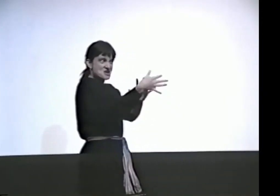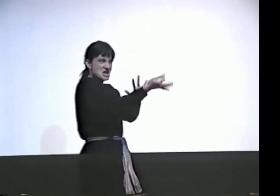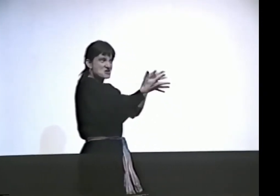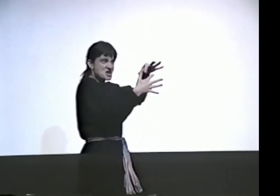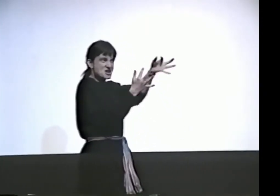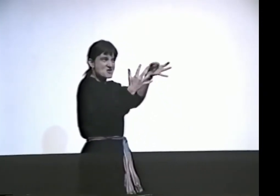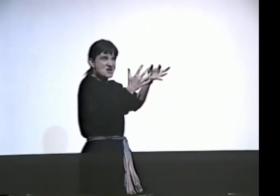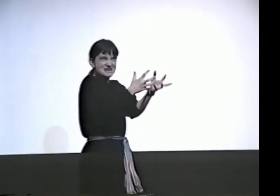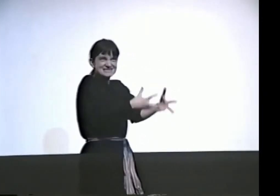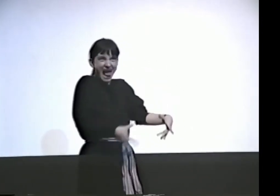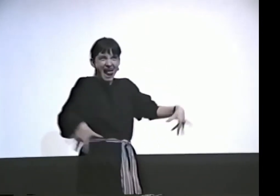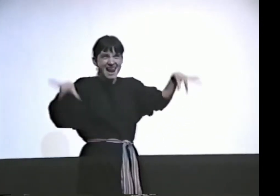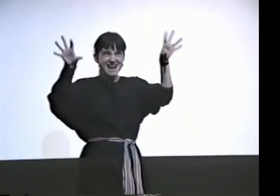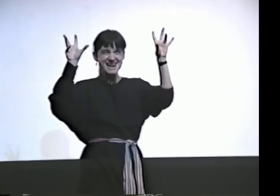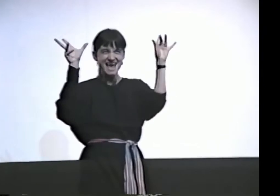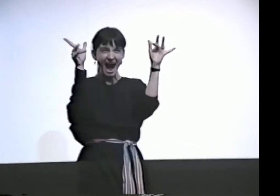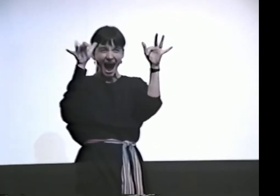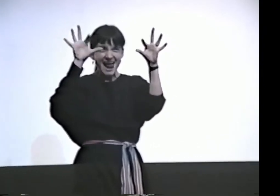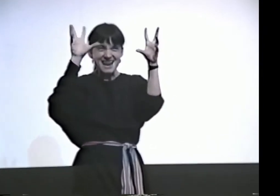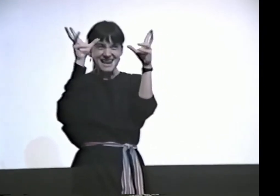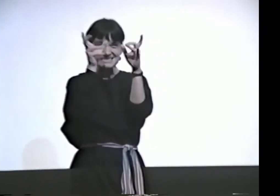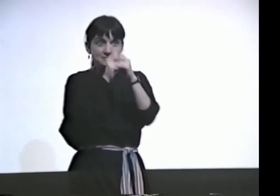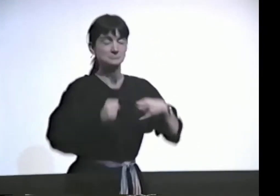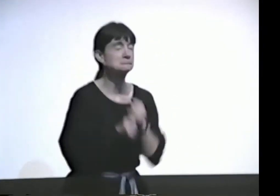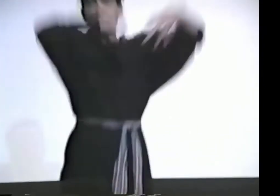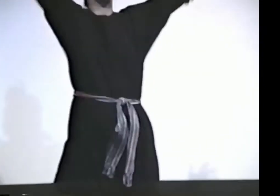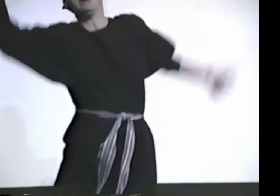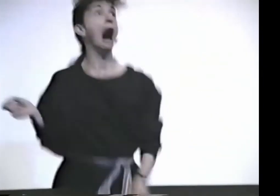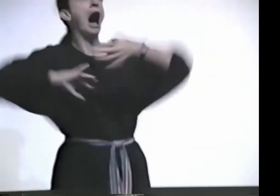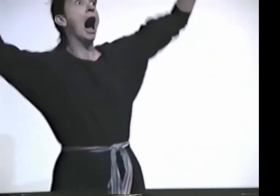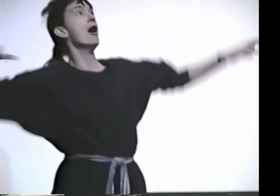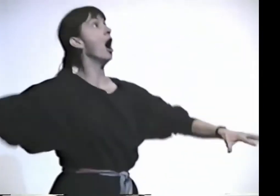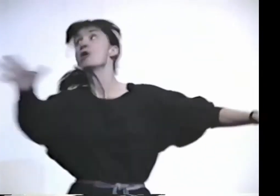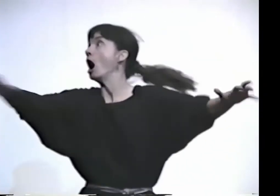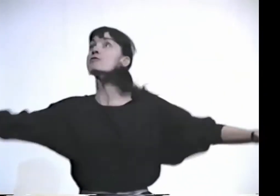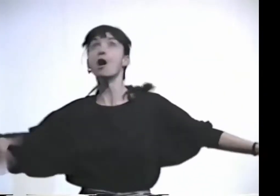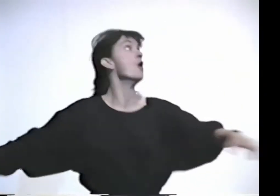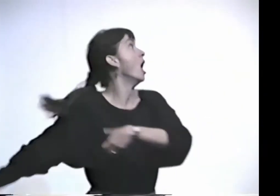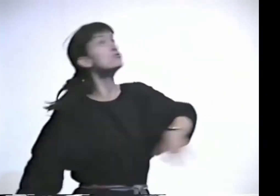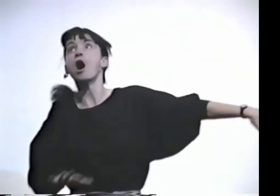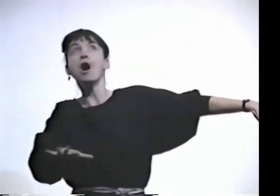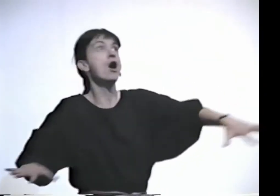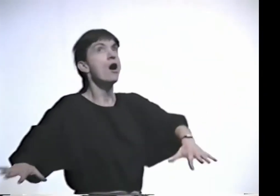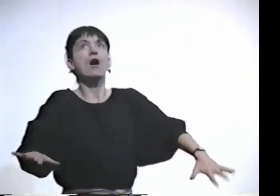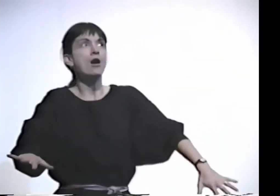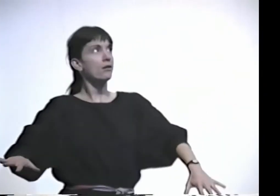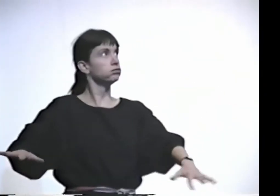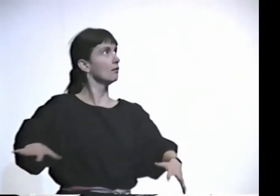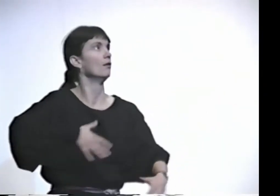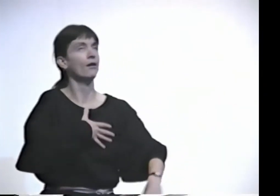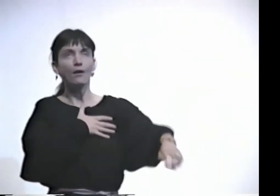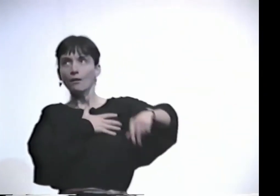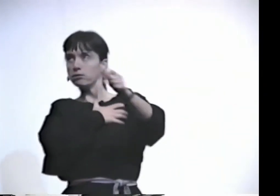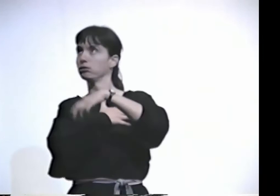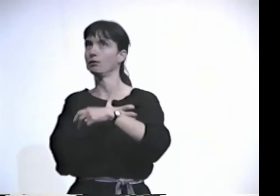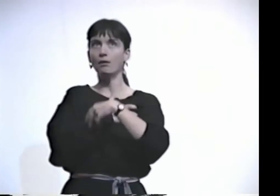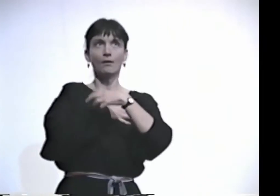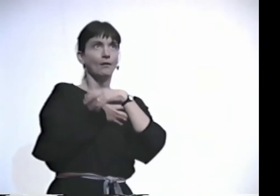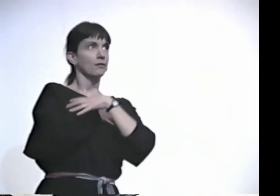AND HER CLAWS, AND SHE WAS AFTER ME. AND I WOKE UP. OH! OH! OK.